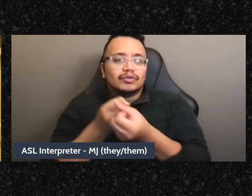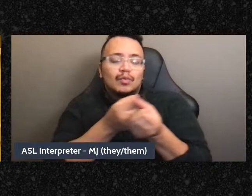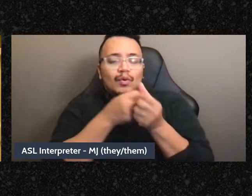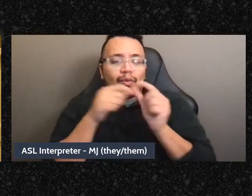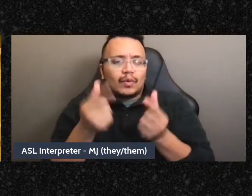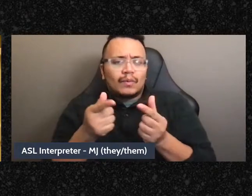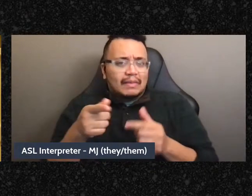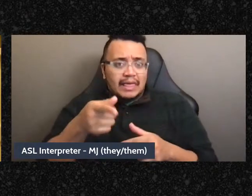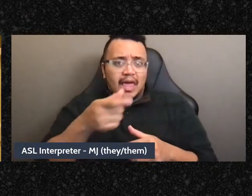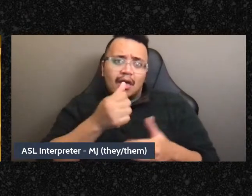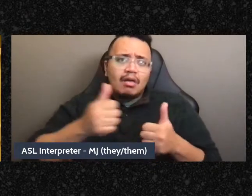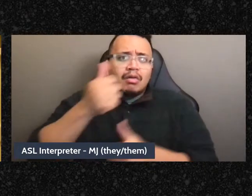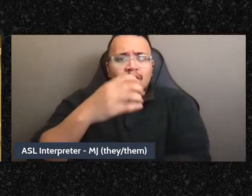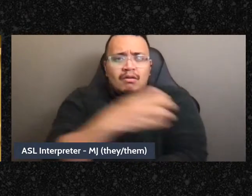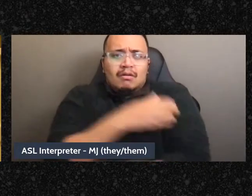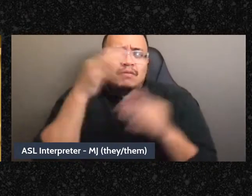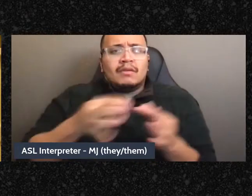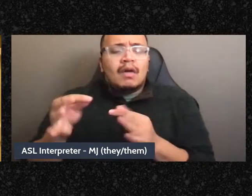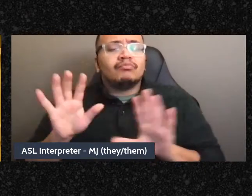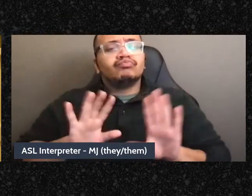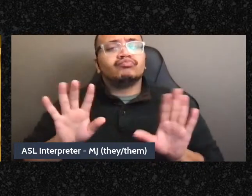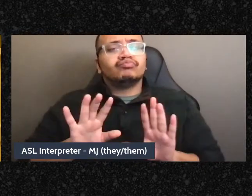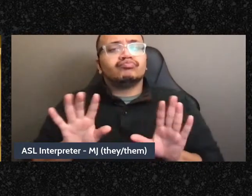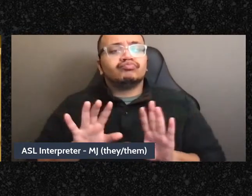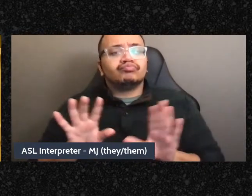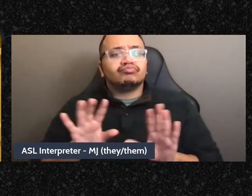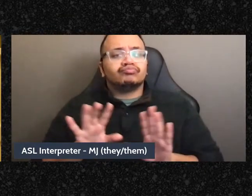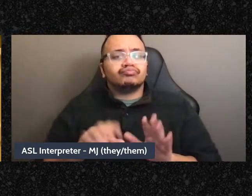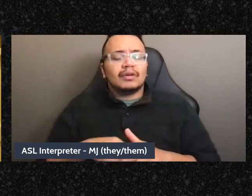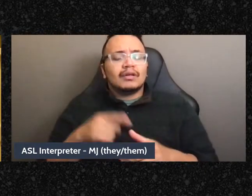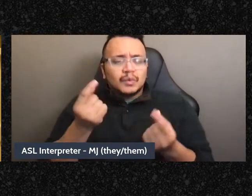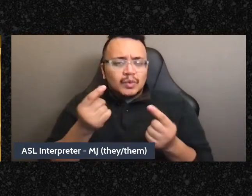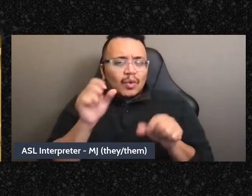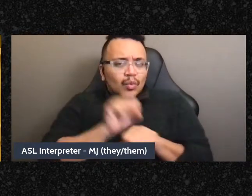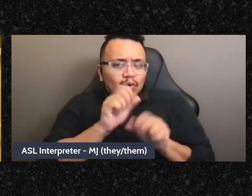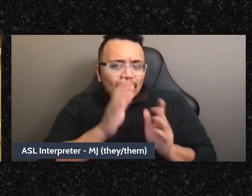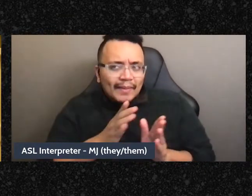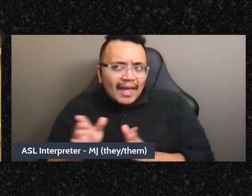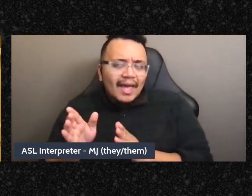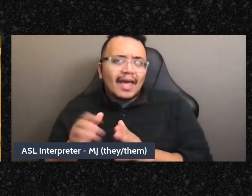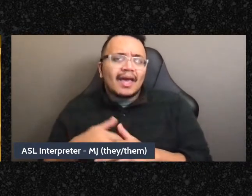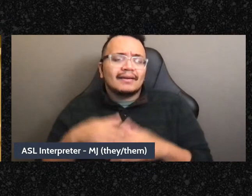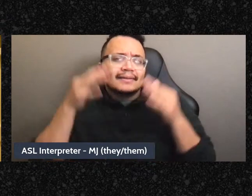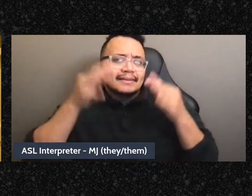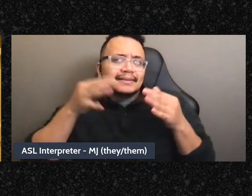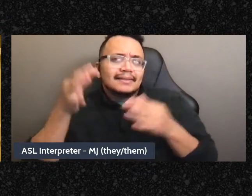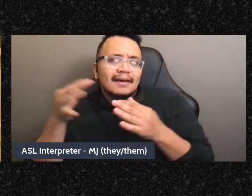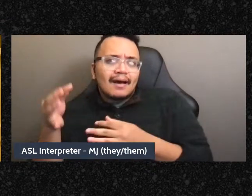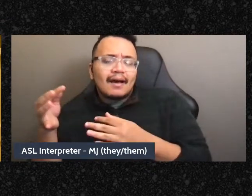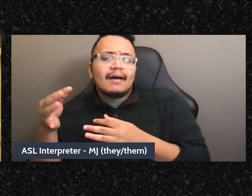for the group right, like the work planning or the deciding about whether or not our group